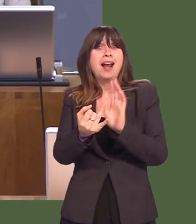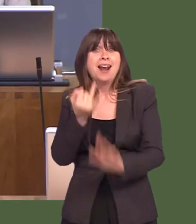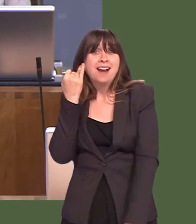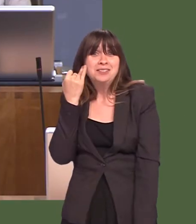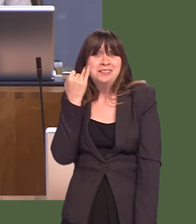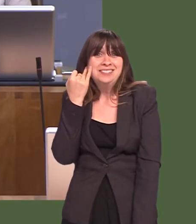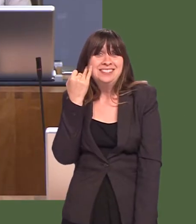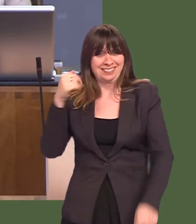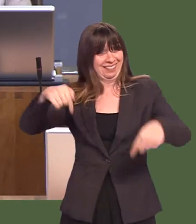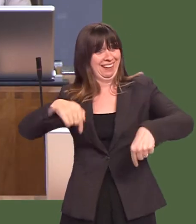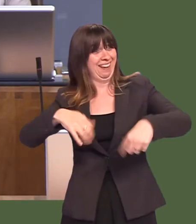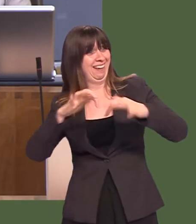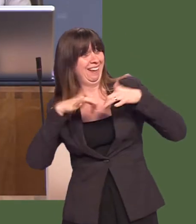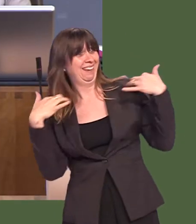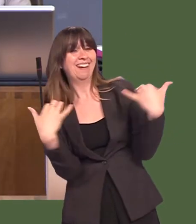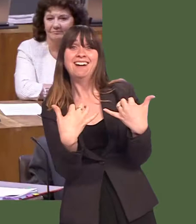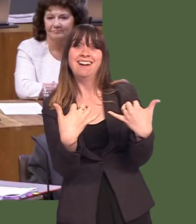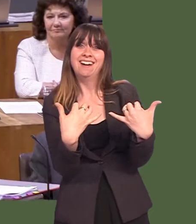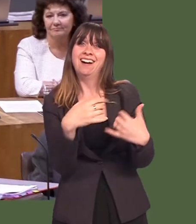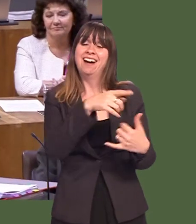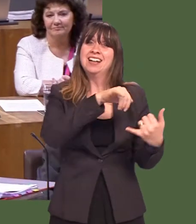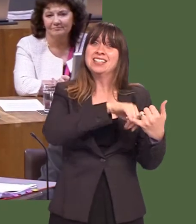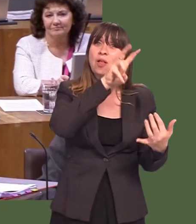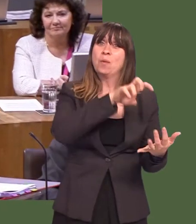Only last week in this Chamberóonly last week in this Chamberóthe Member for South